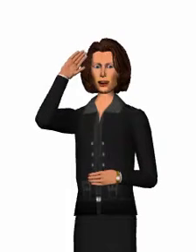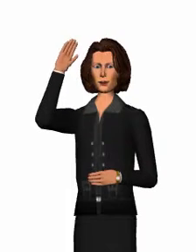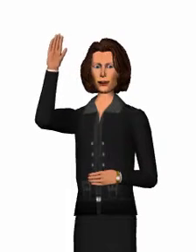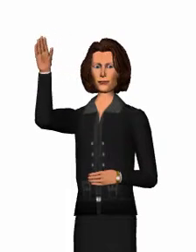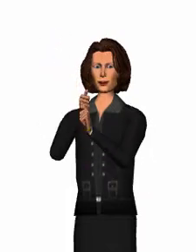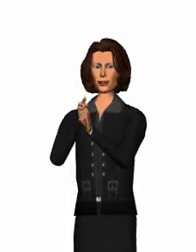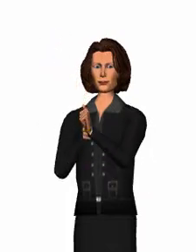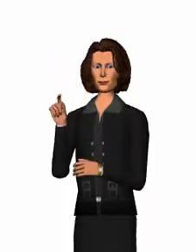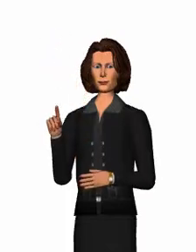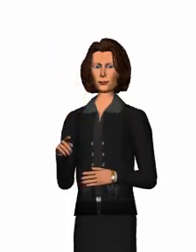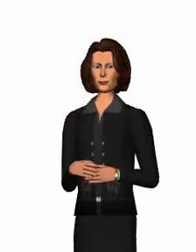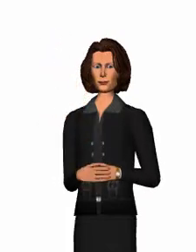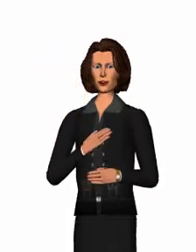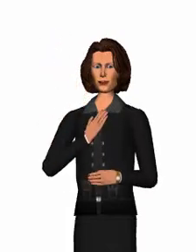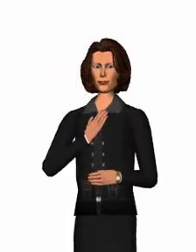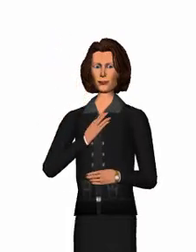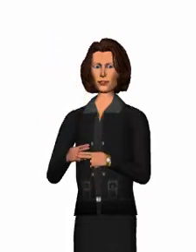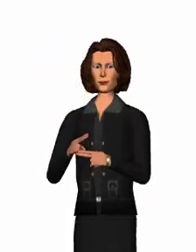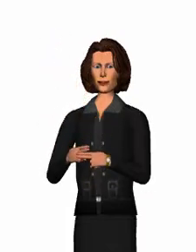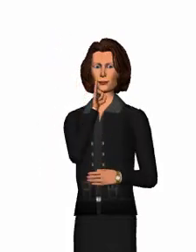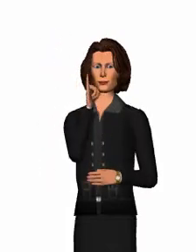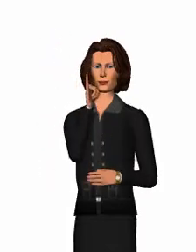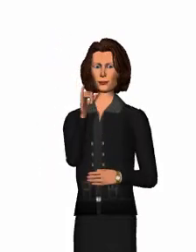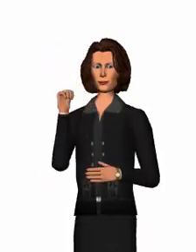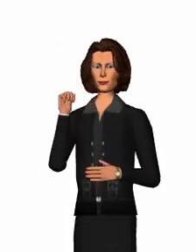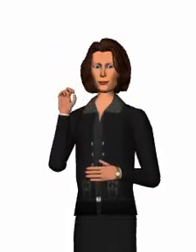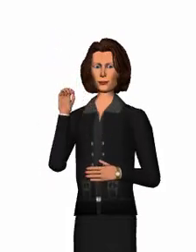Hello everybody. My name is Mona.